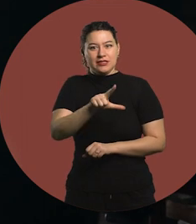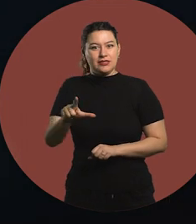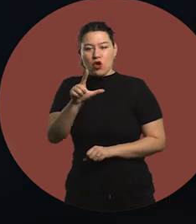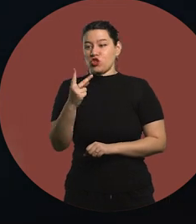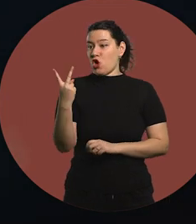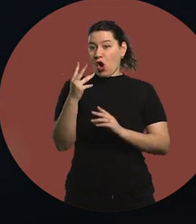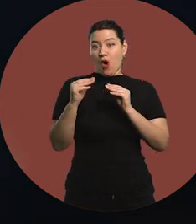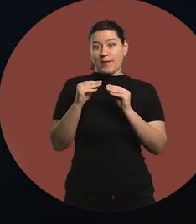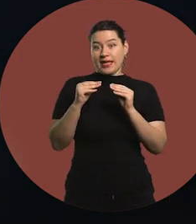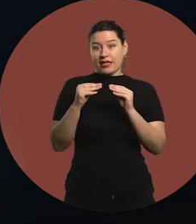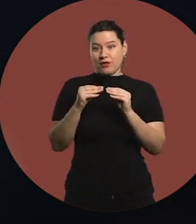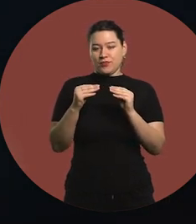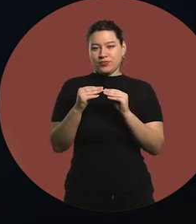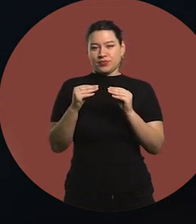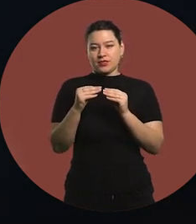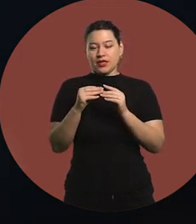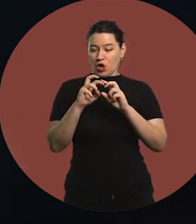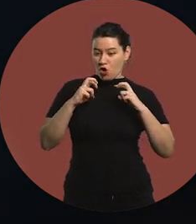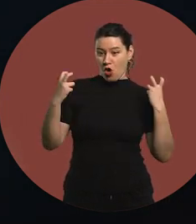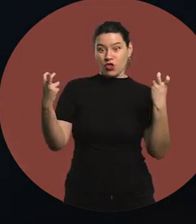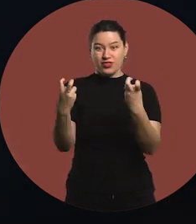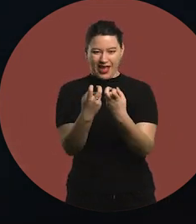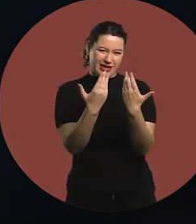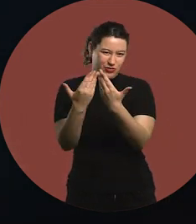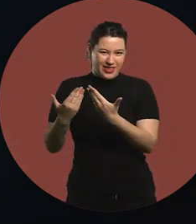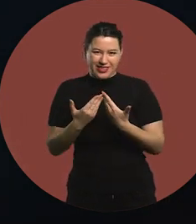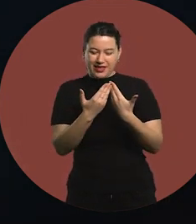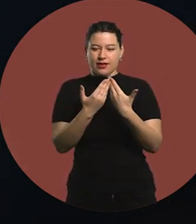and when the teacher asked us